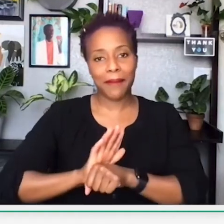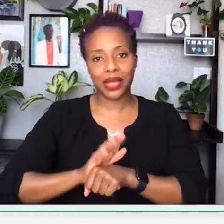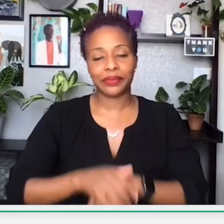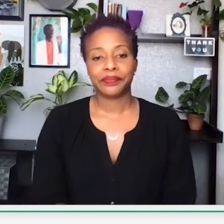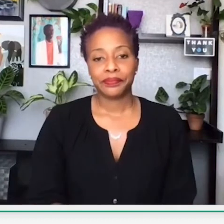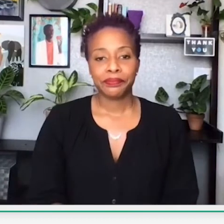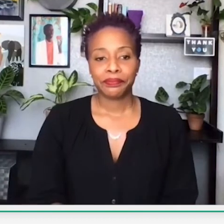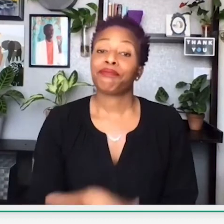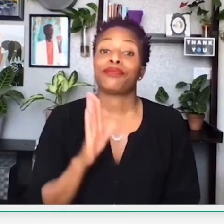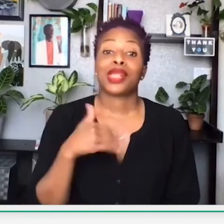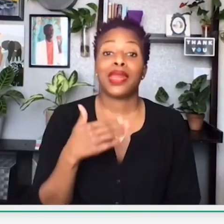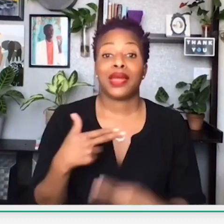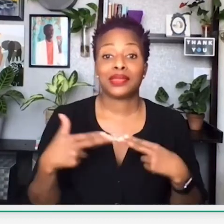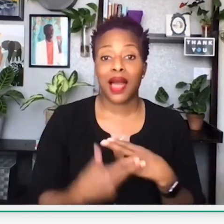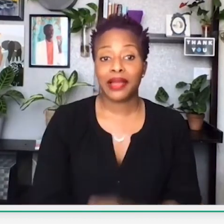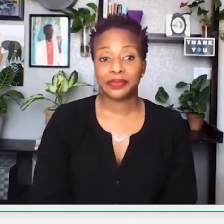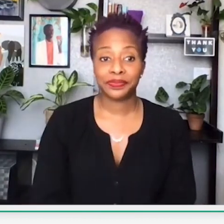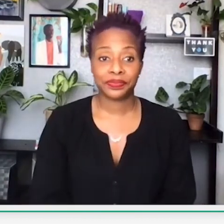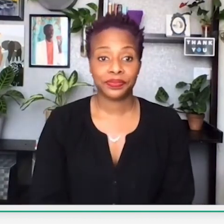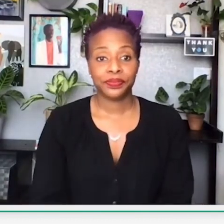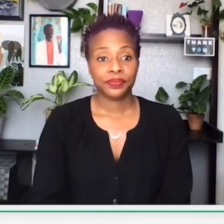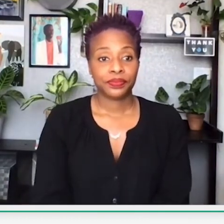to be shut down during the pandemic. Next slide.